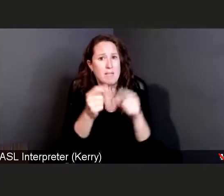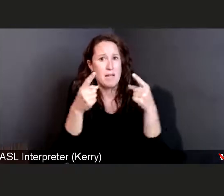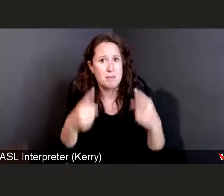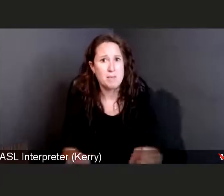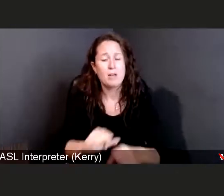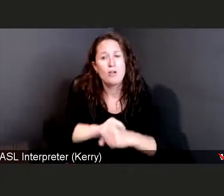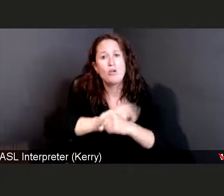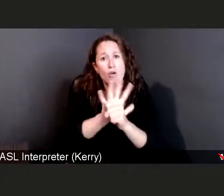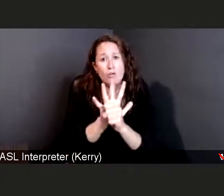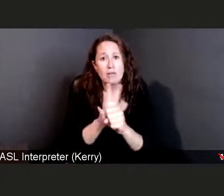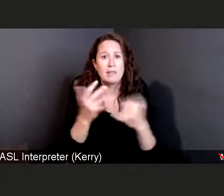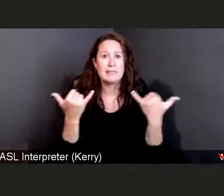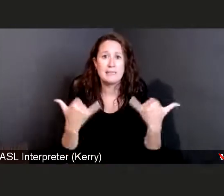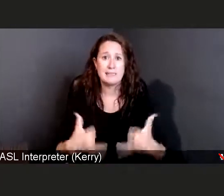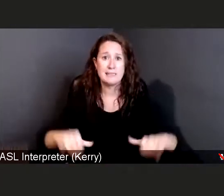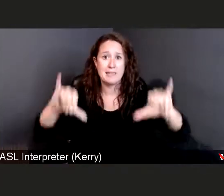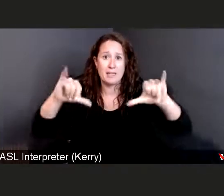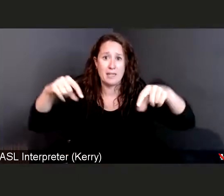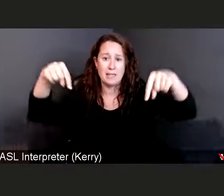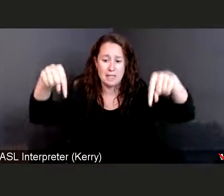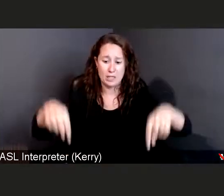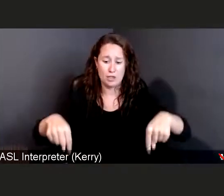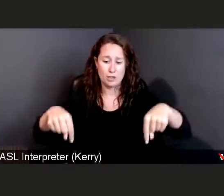Please remember a couple things;